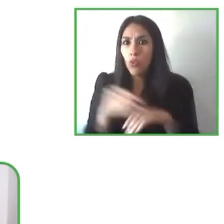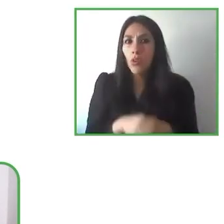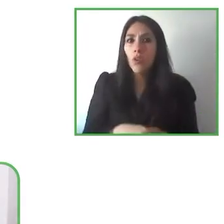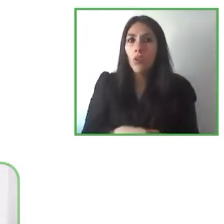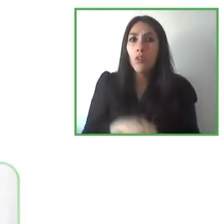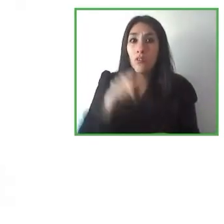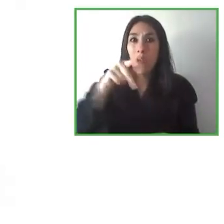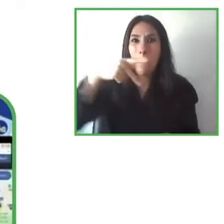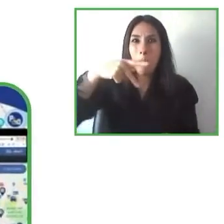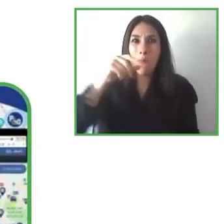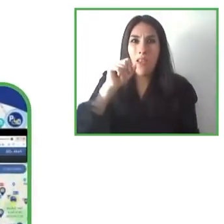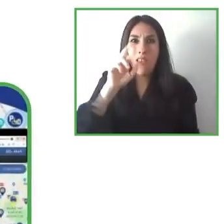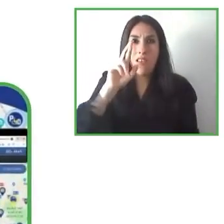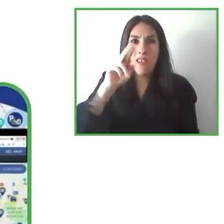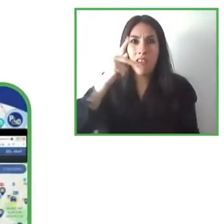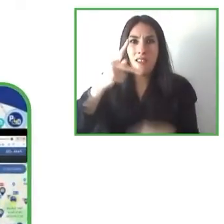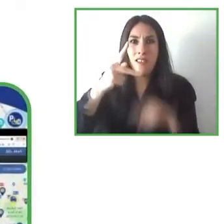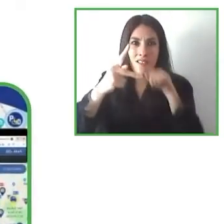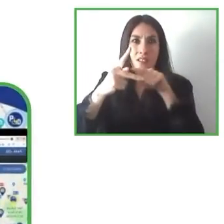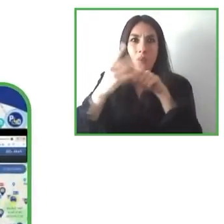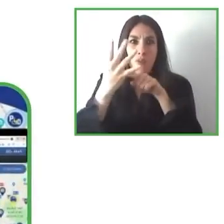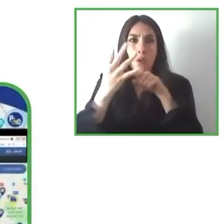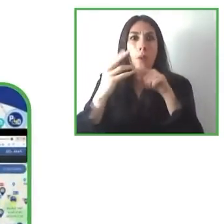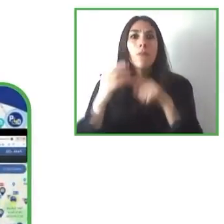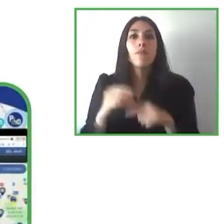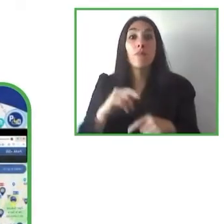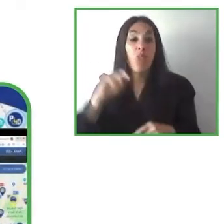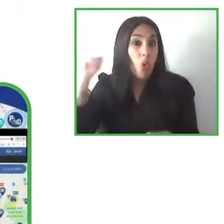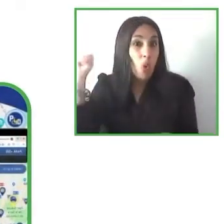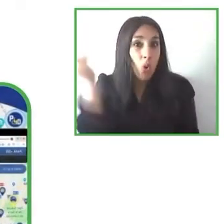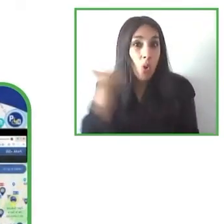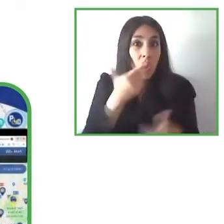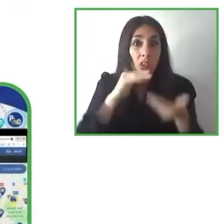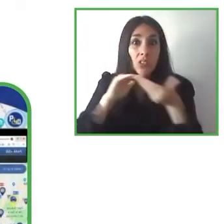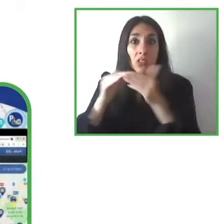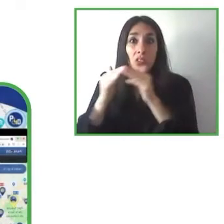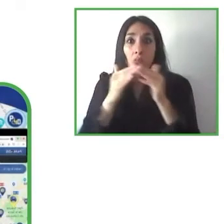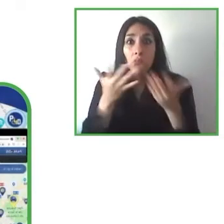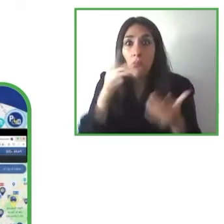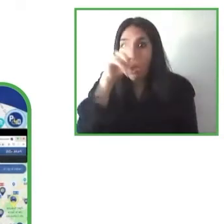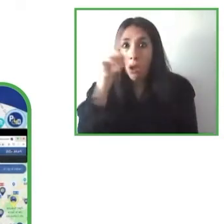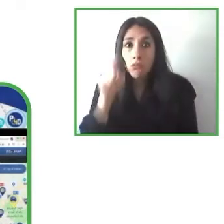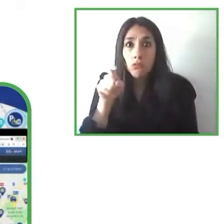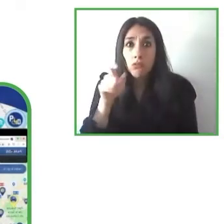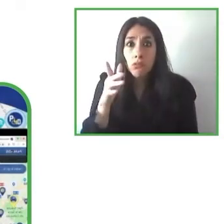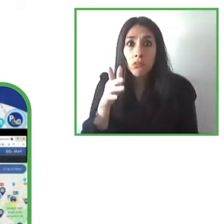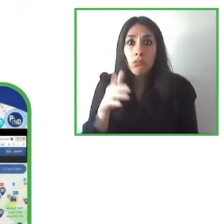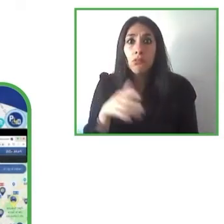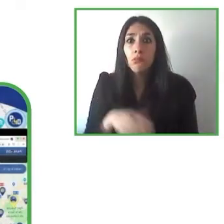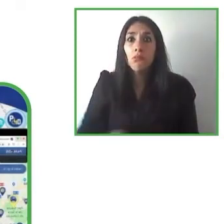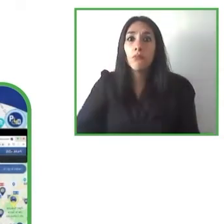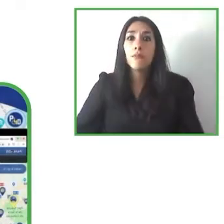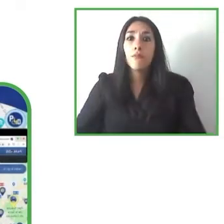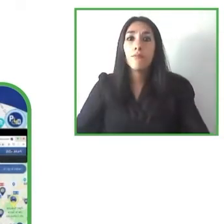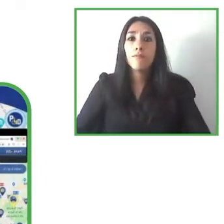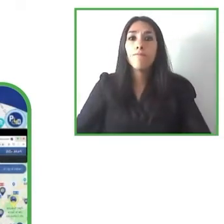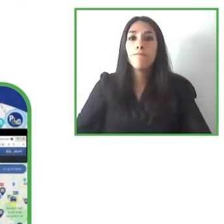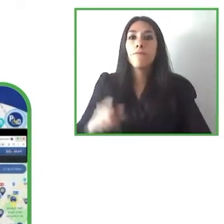43:12 install Park4Dis in these regions. It's an excellent question. About the first question, I can tell you that Park4Dis